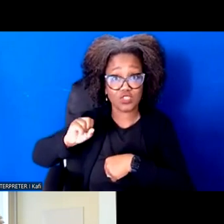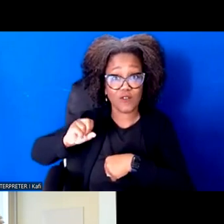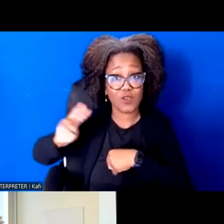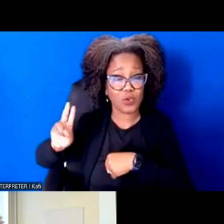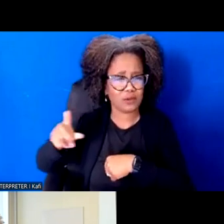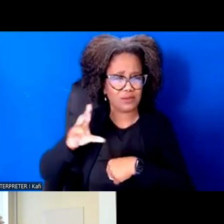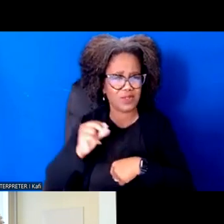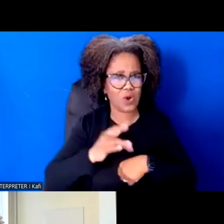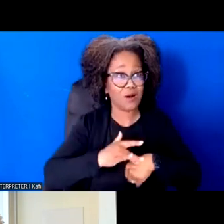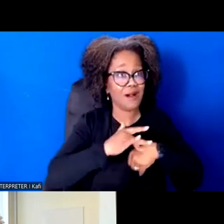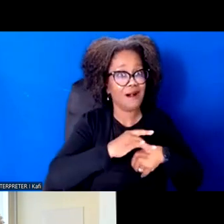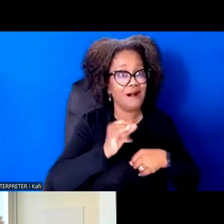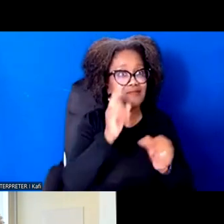And he says, this is janitor. So what's your job here?